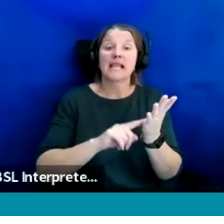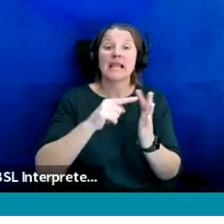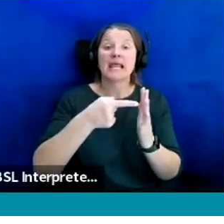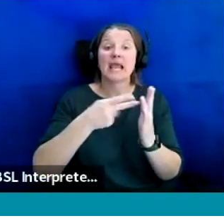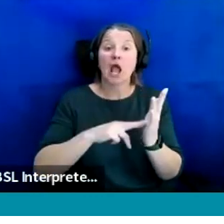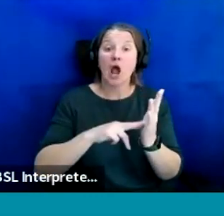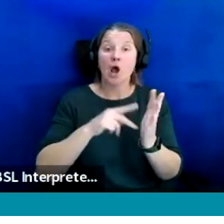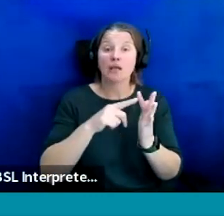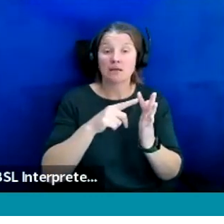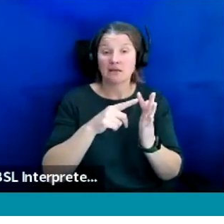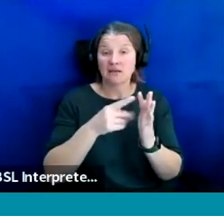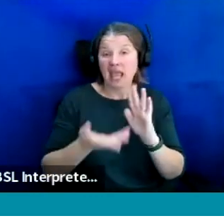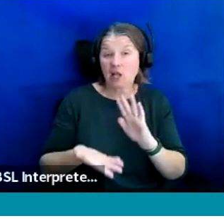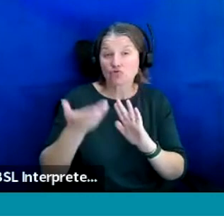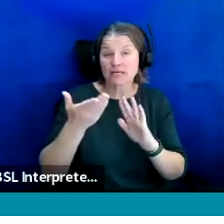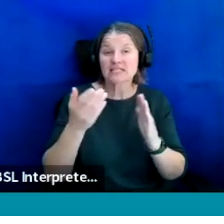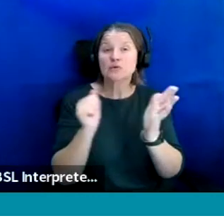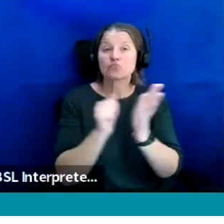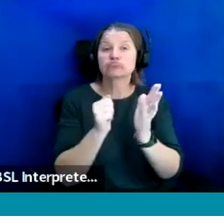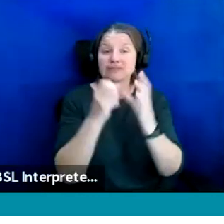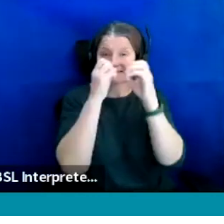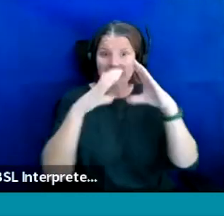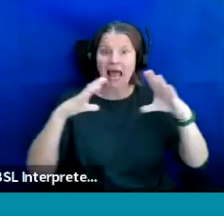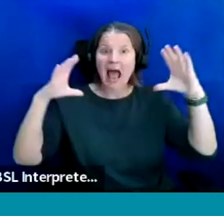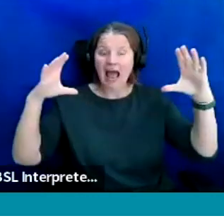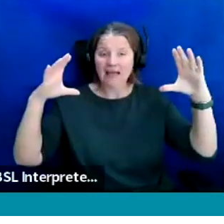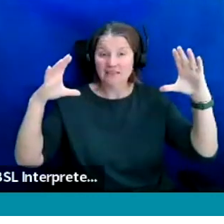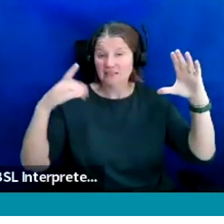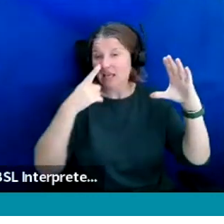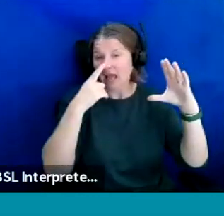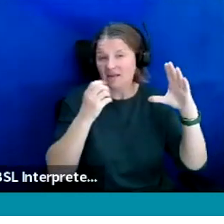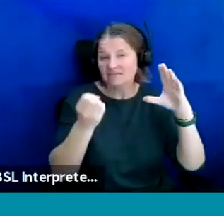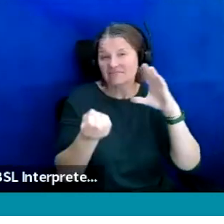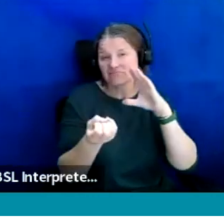Leon, we can send you the PowerPoint deck after this event so you can increase it on